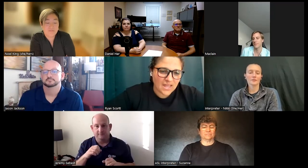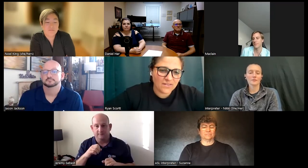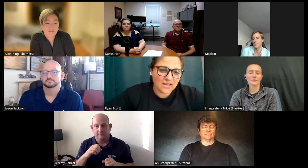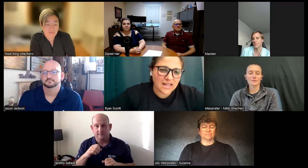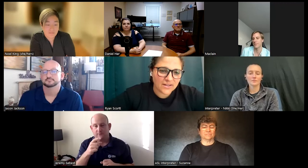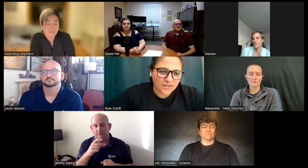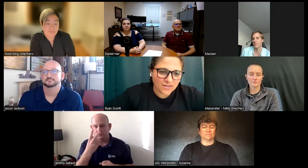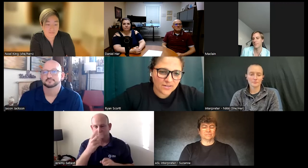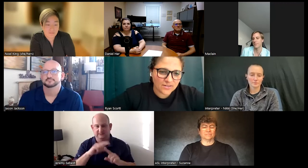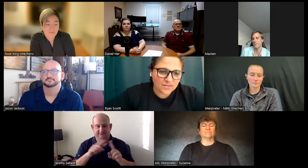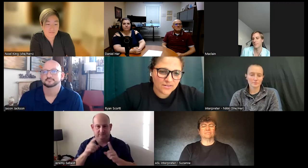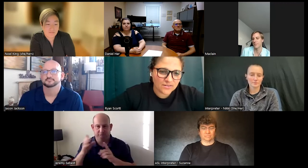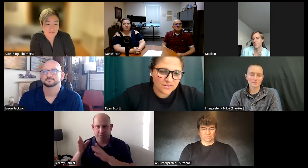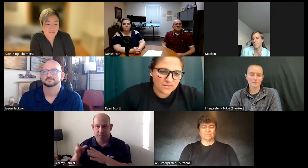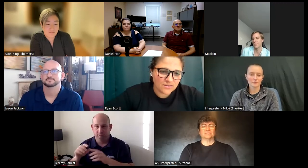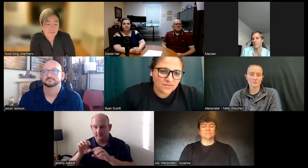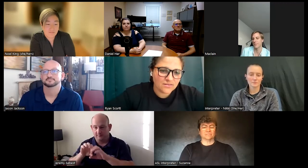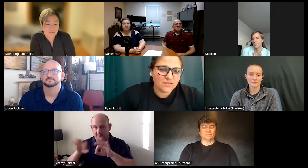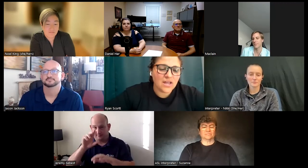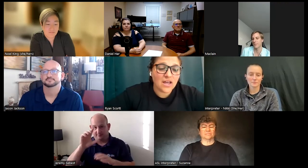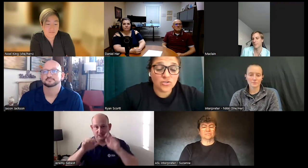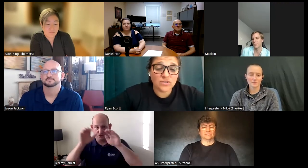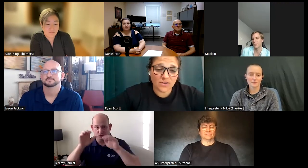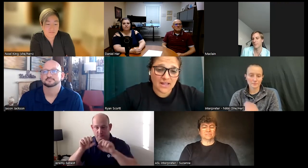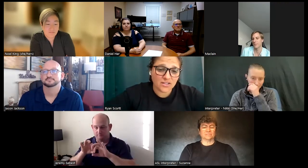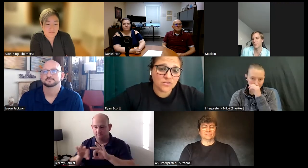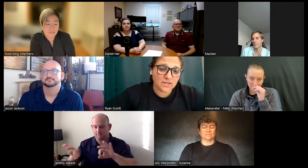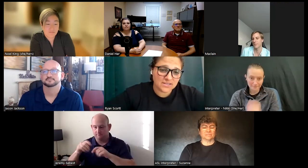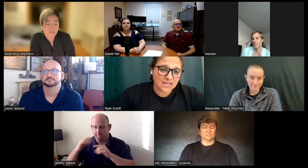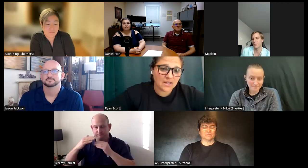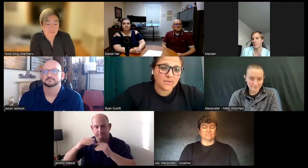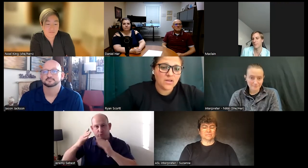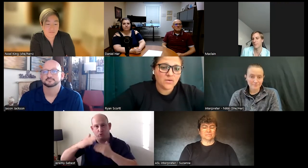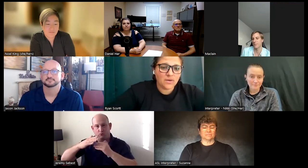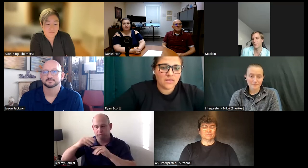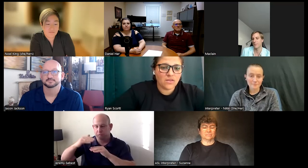having a ladder two different ladders one set up with